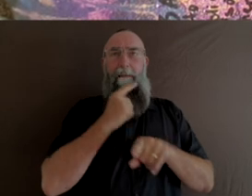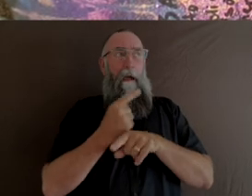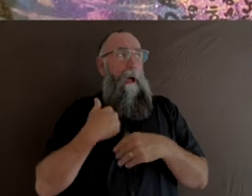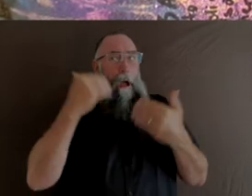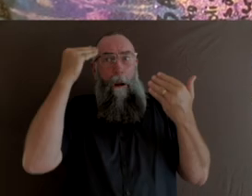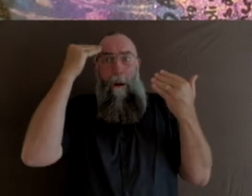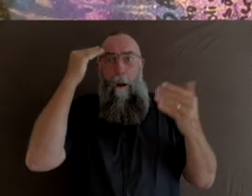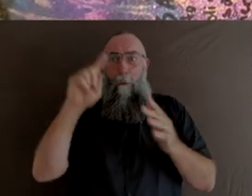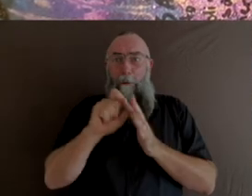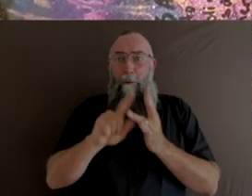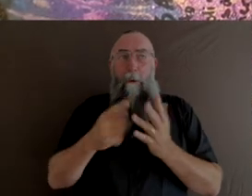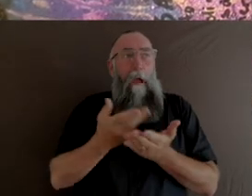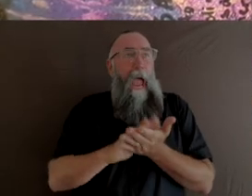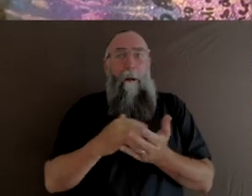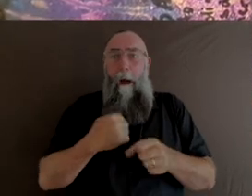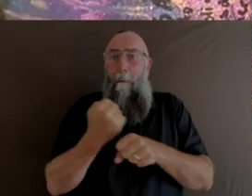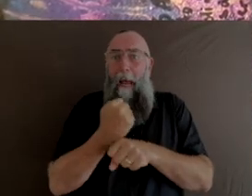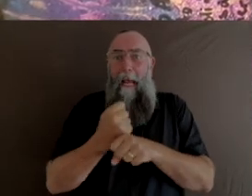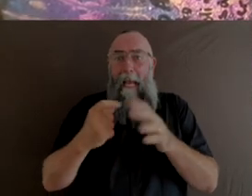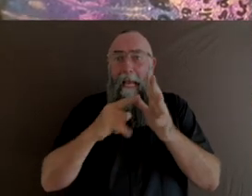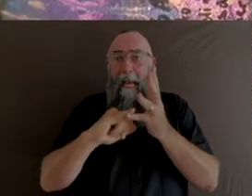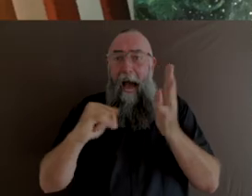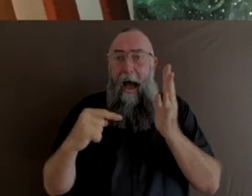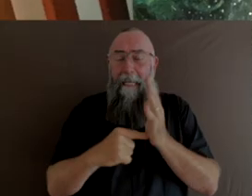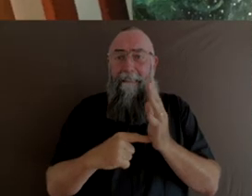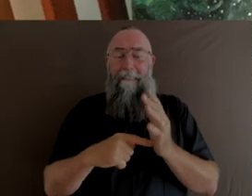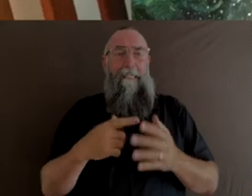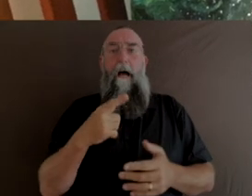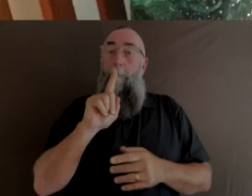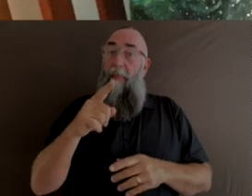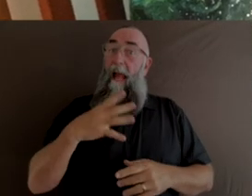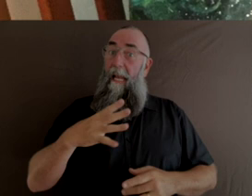I'm not creative at all. Again, they needed that partnership with artists